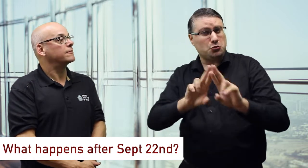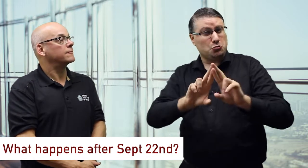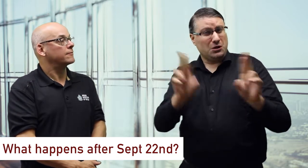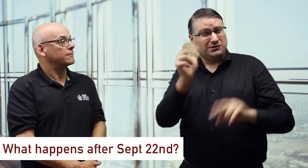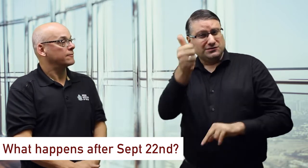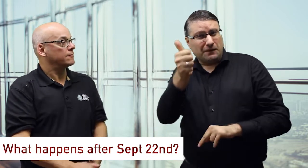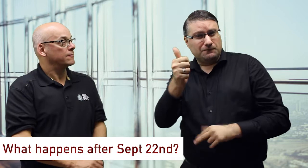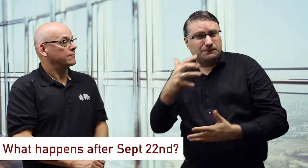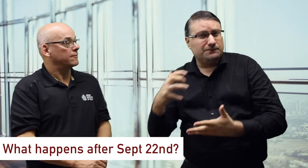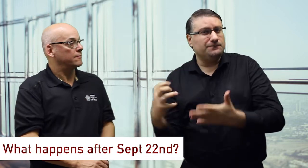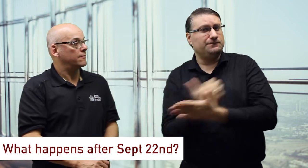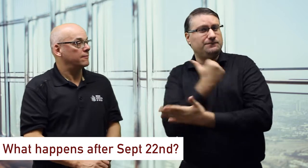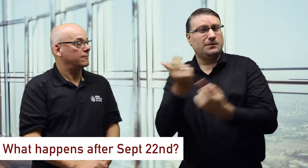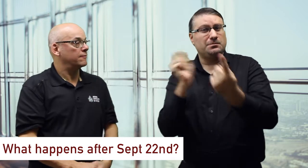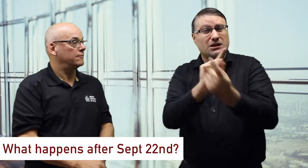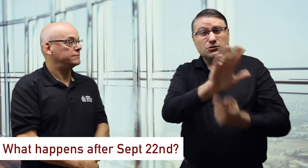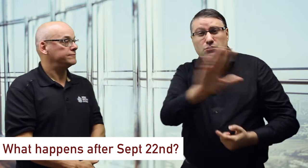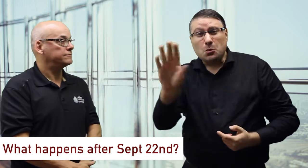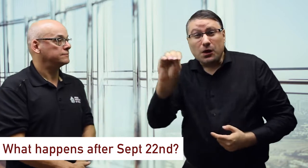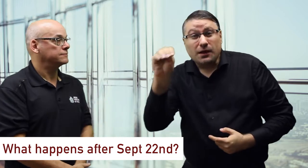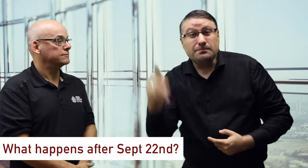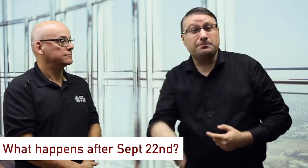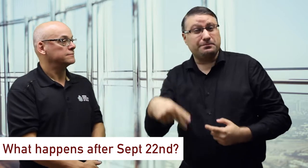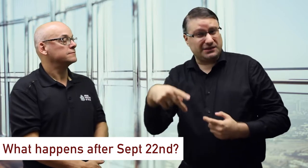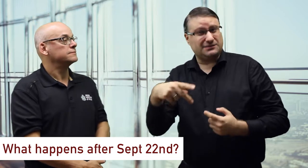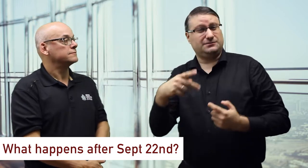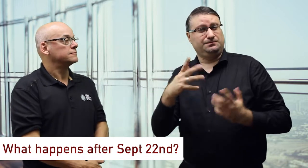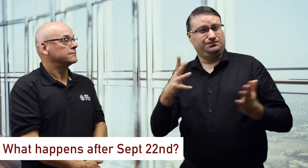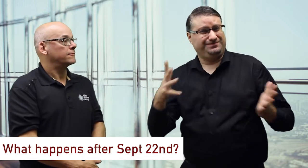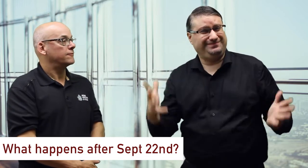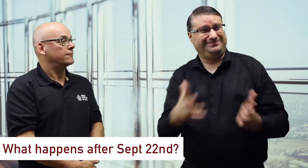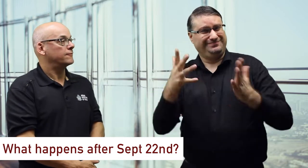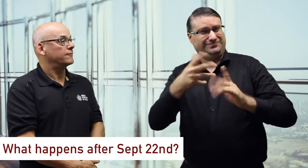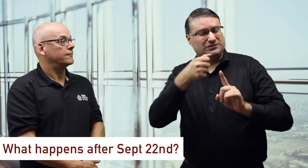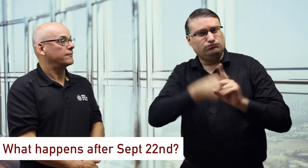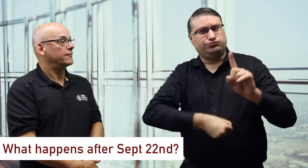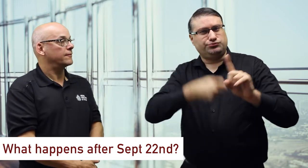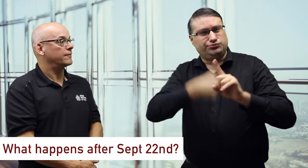to meet with your MP to advocate for ACA and ASL-LSQ recognition.